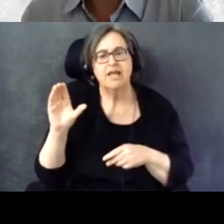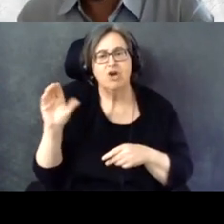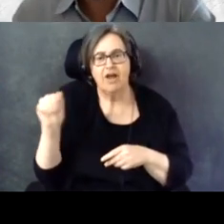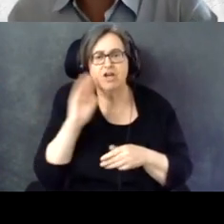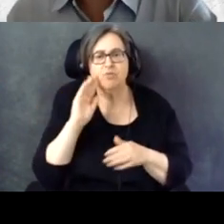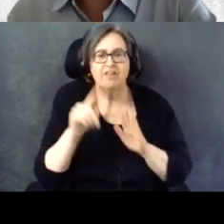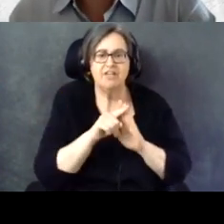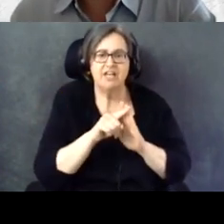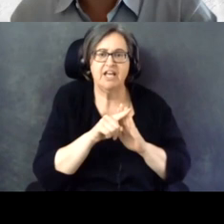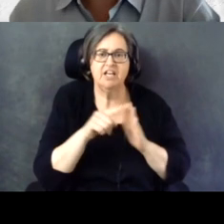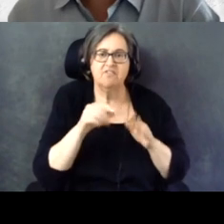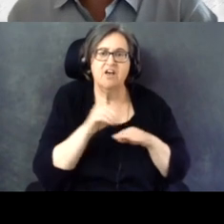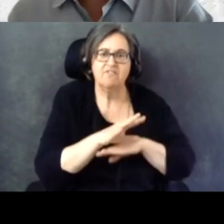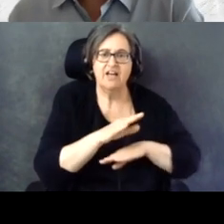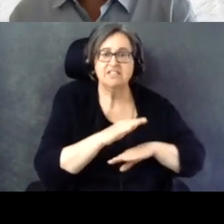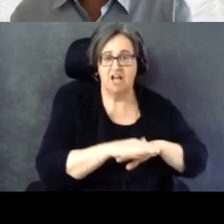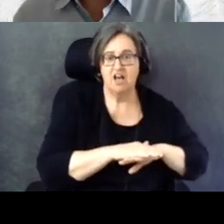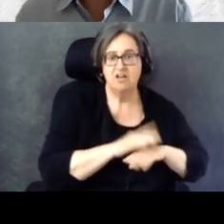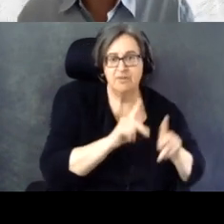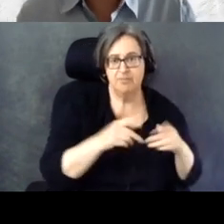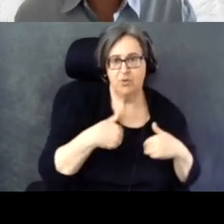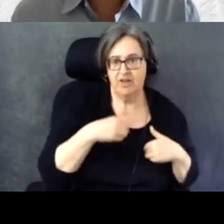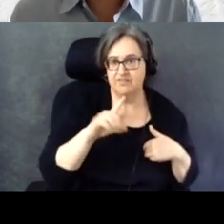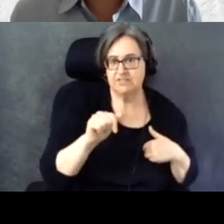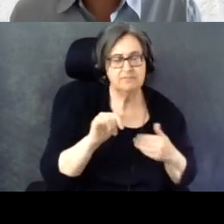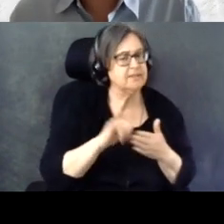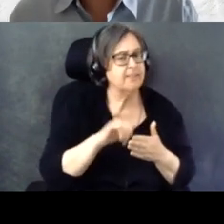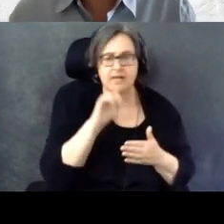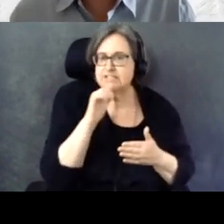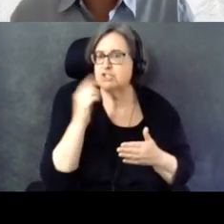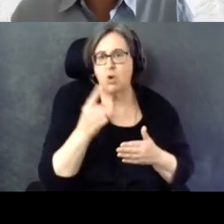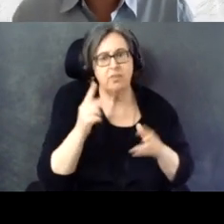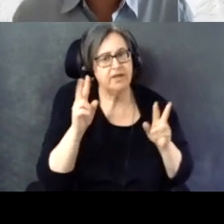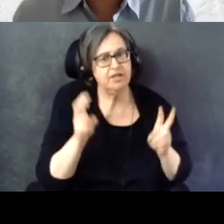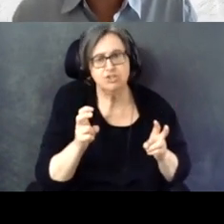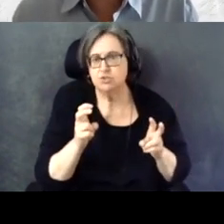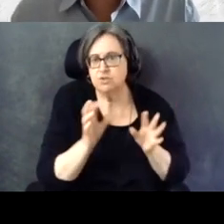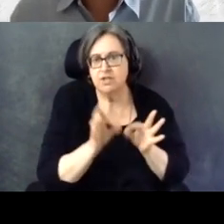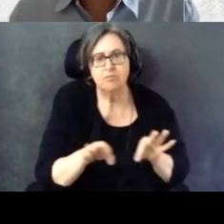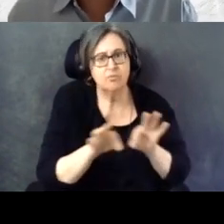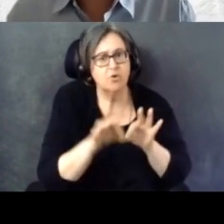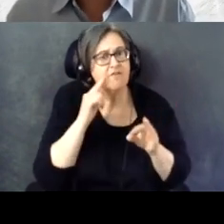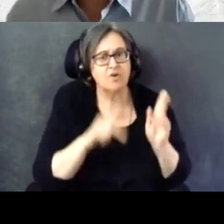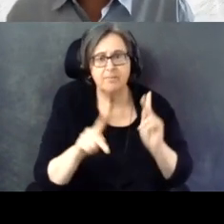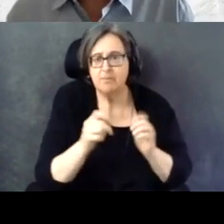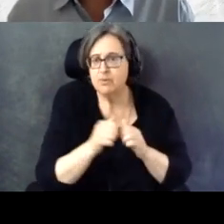But that's not the only issue that matters to people with disabilities.